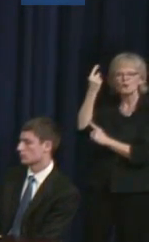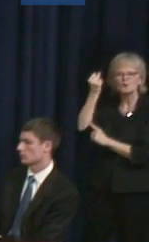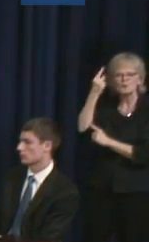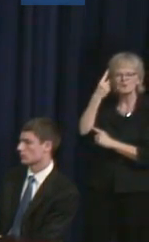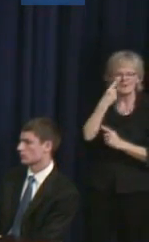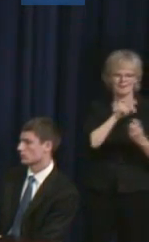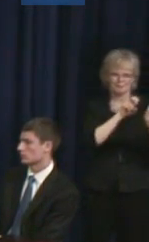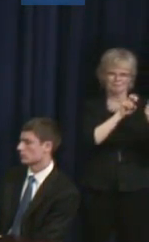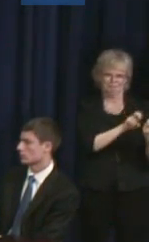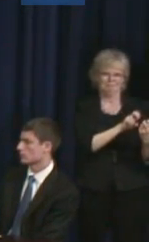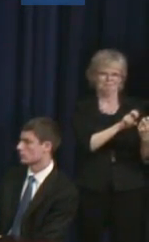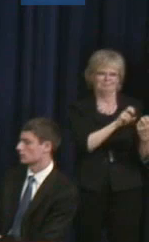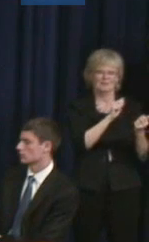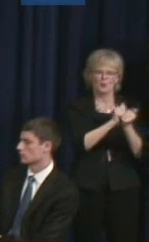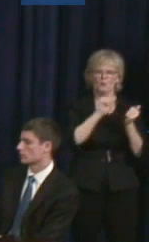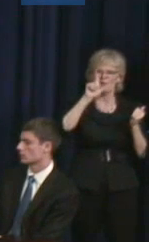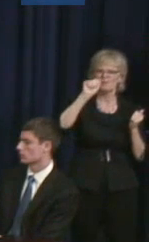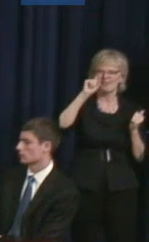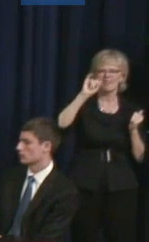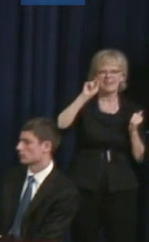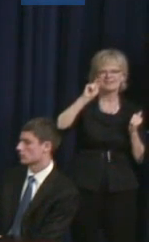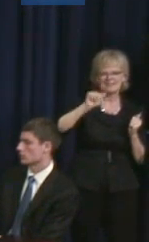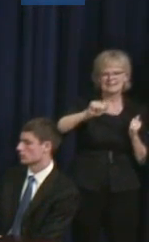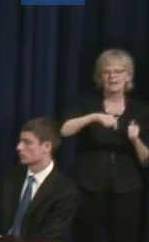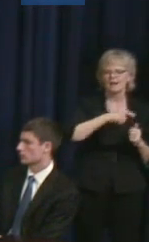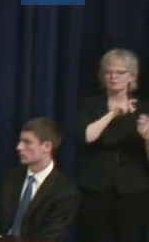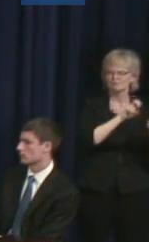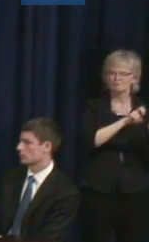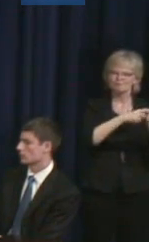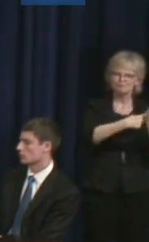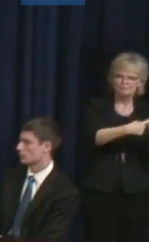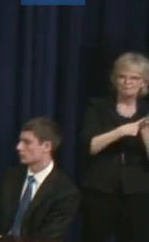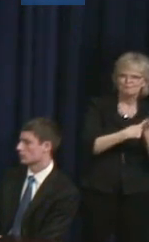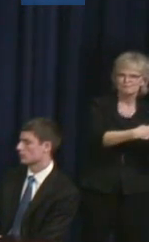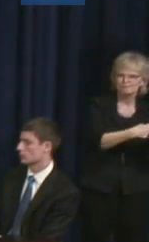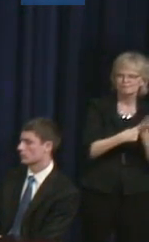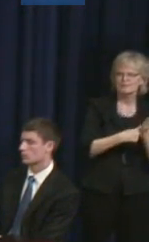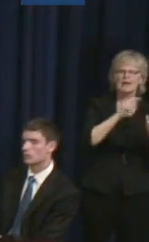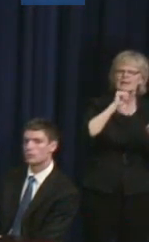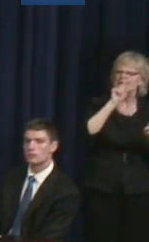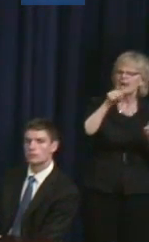a very positive experience for me. Even in just beyond mental health care, health care in